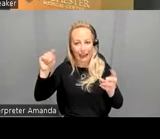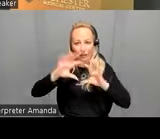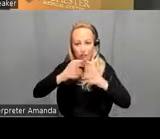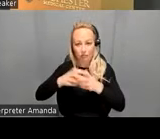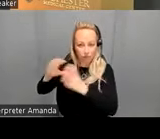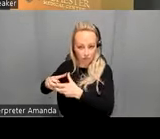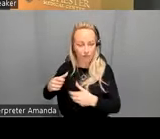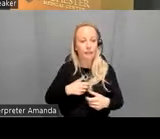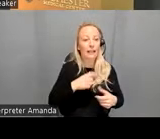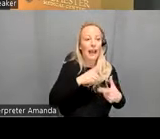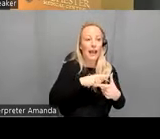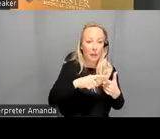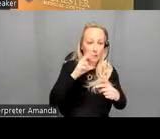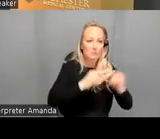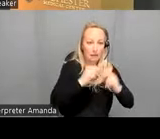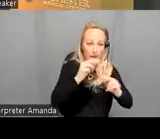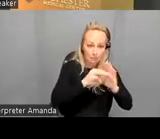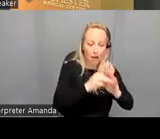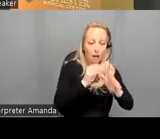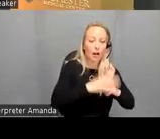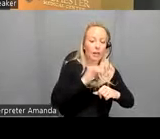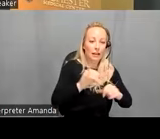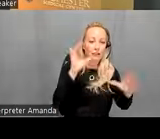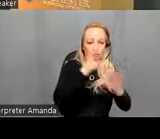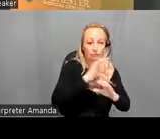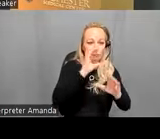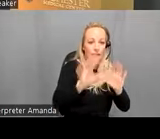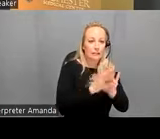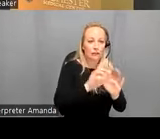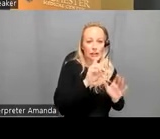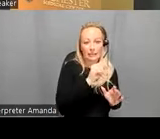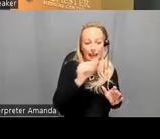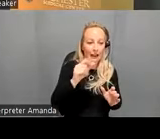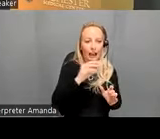the Discovery data set using um weighted binary logistic regression and we use a Le one out cross